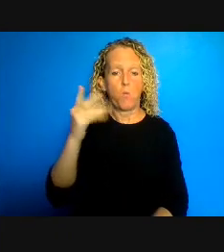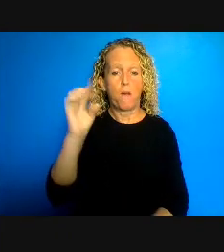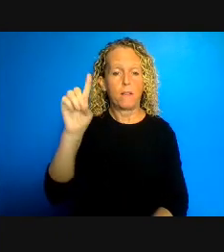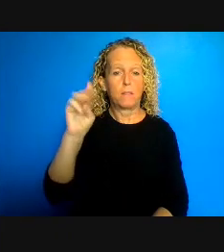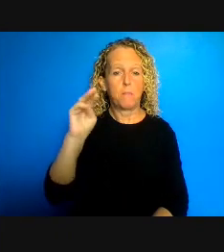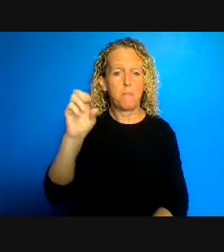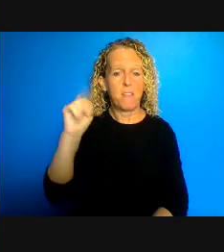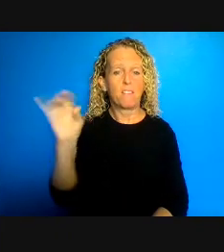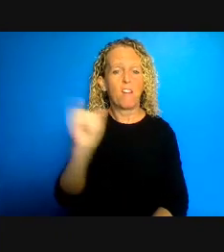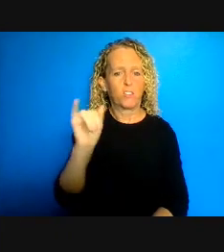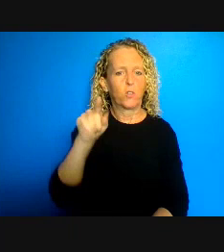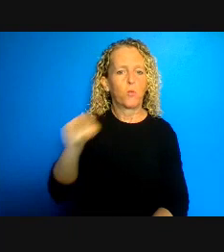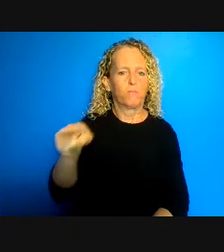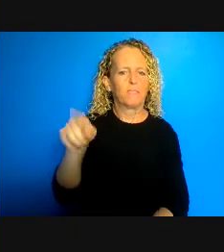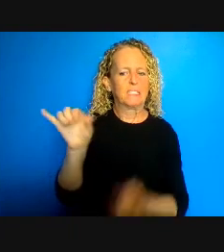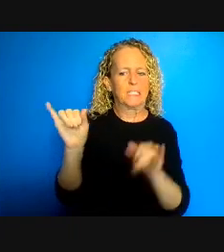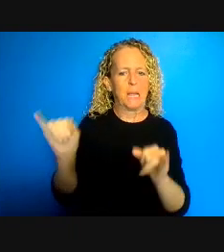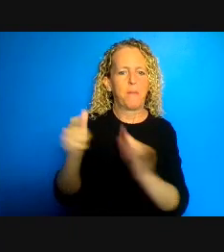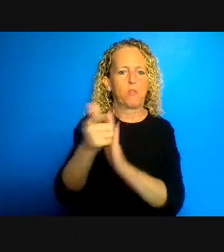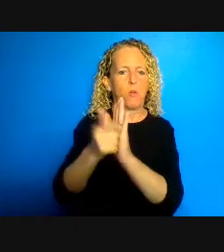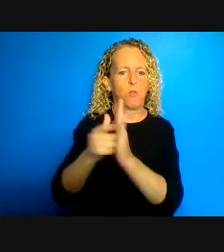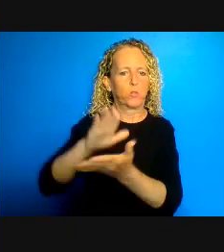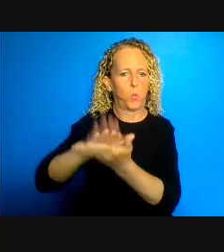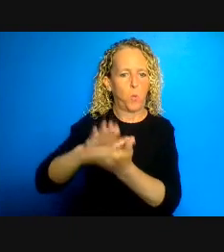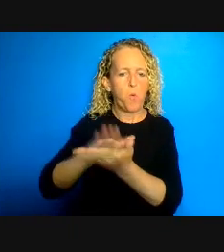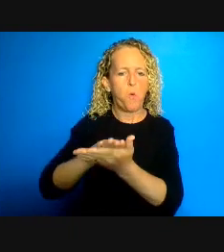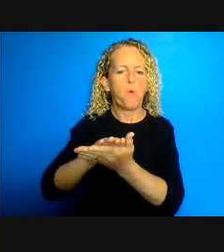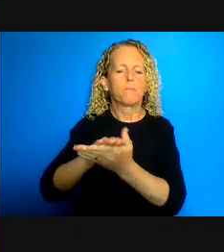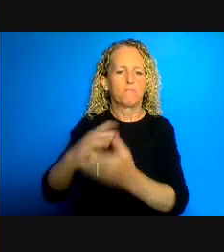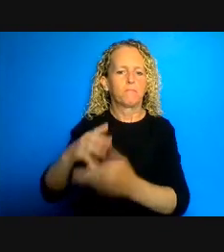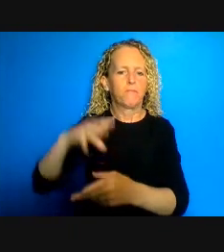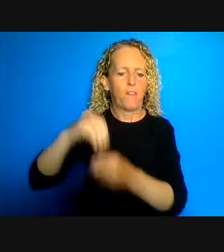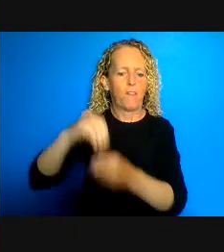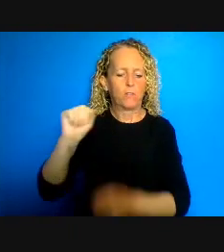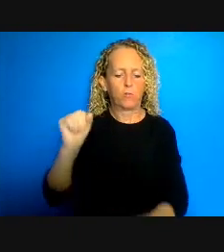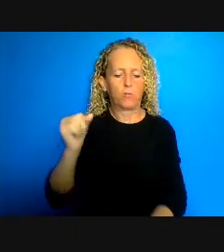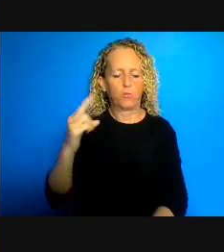of the health Lords Jude who will offer her expertise and what can be done to